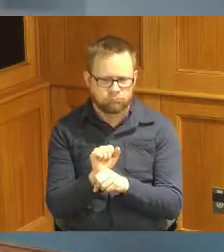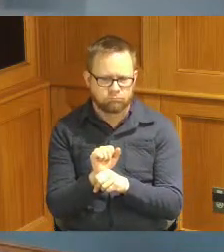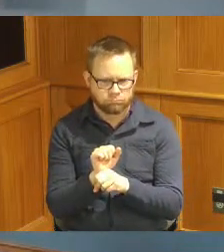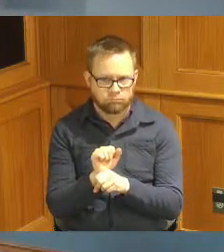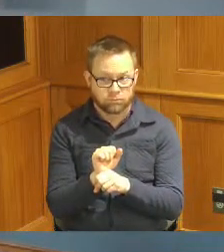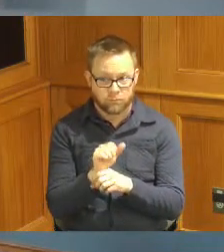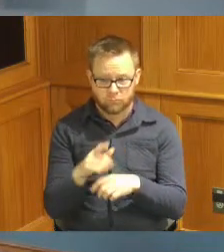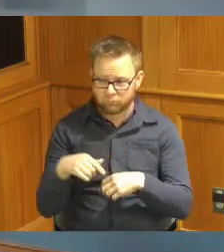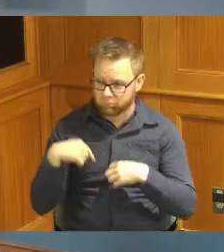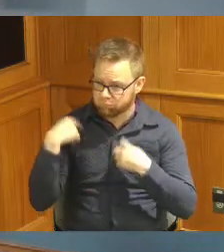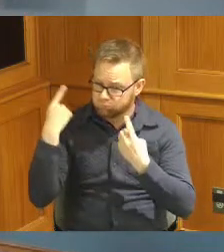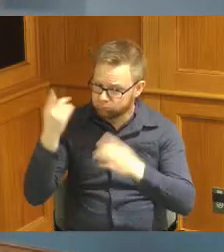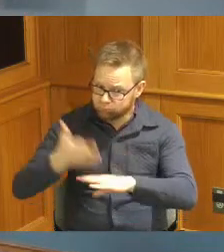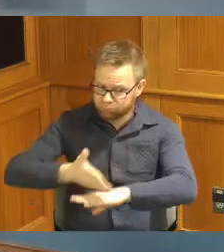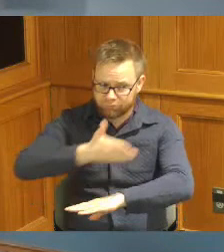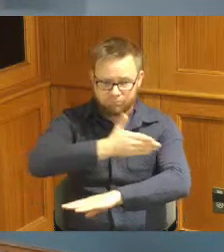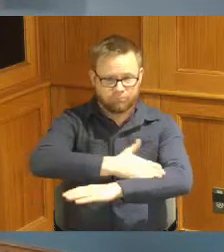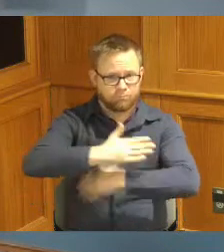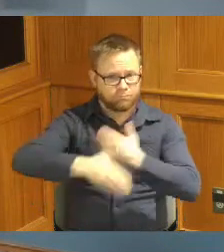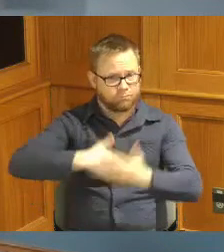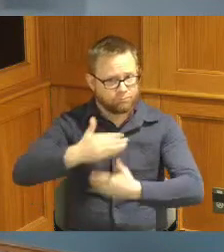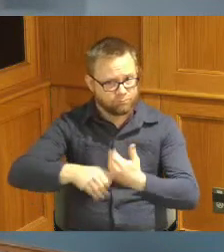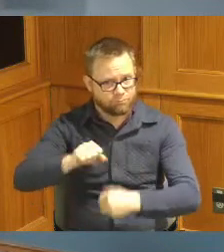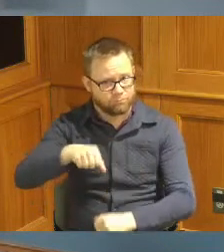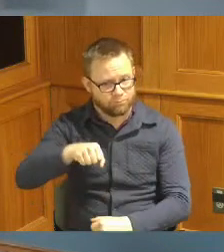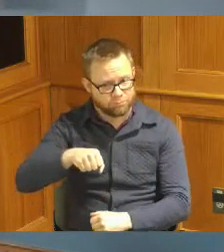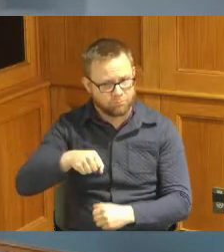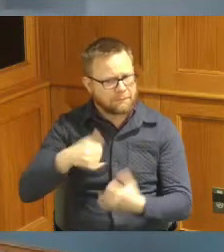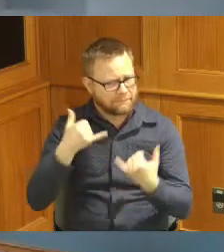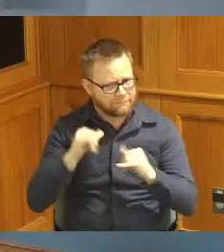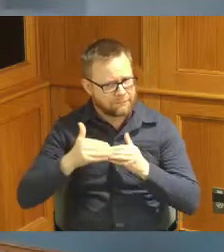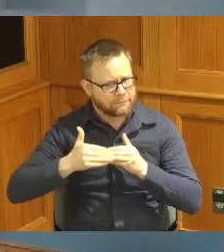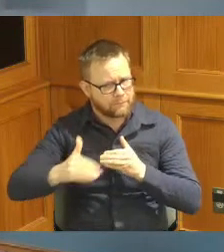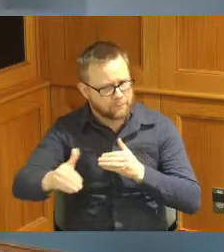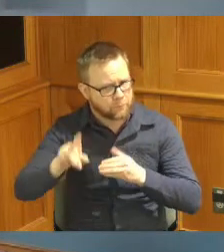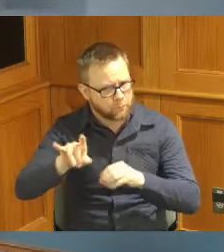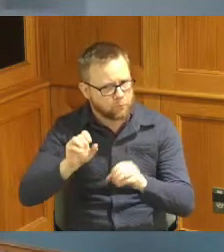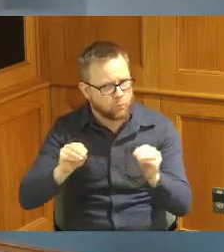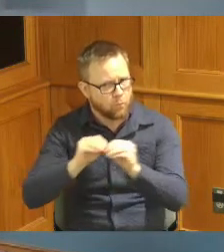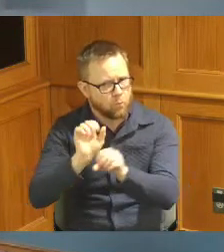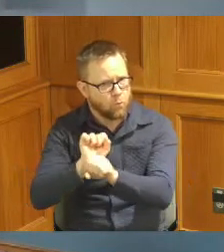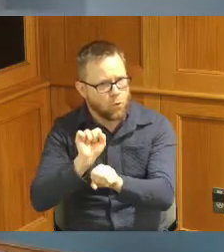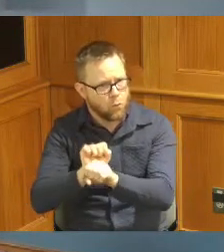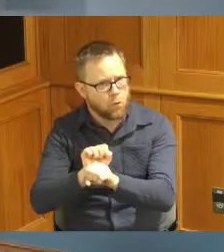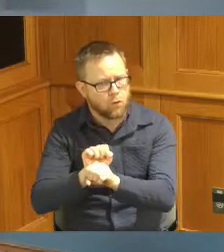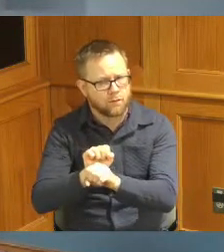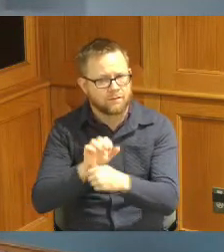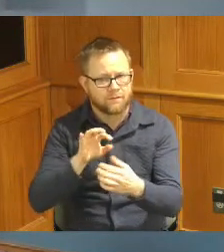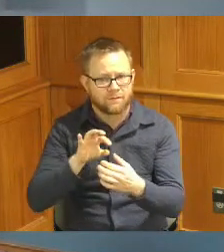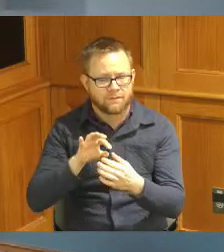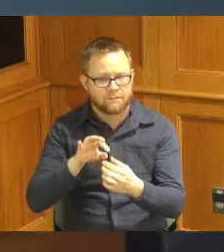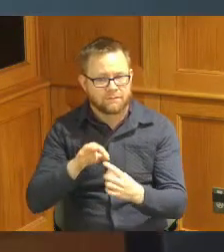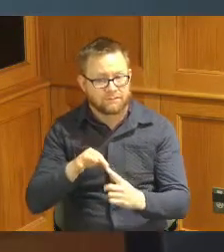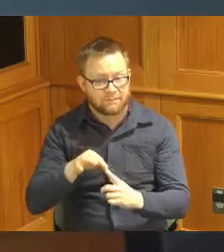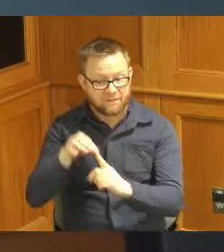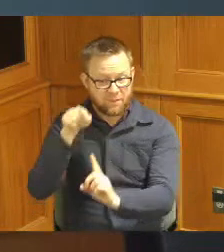come a long way from the beginning and a long way to go and particularly in the Society society that